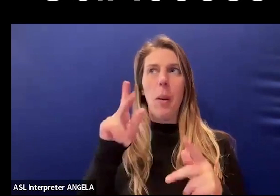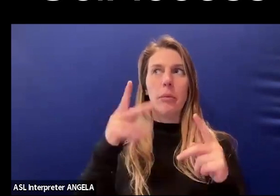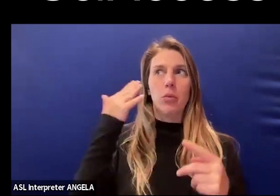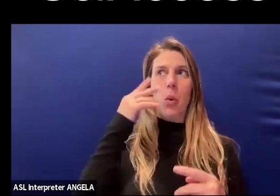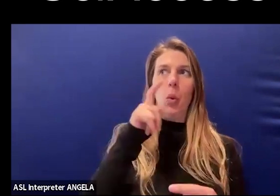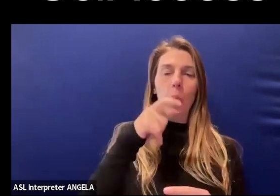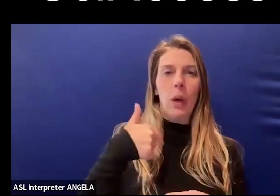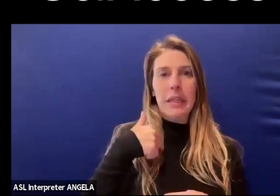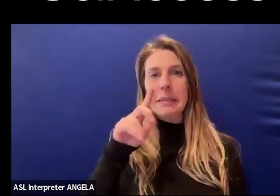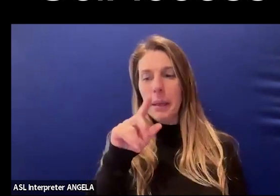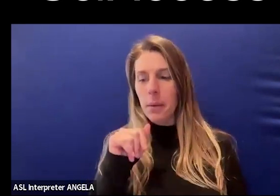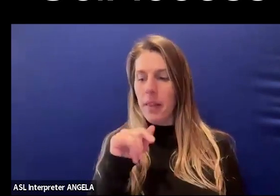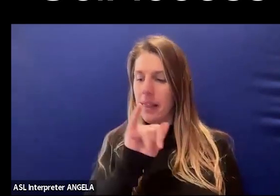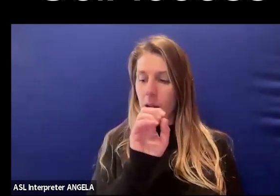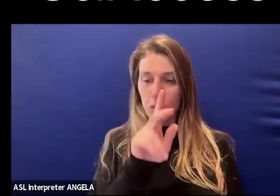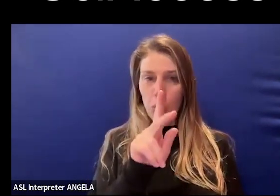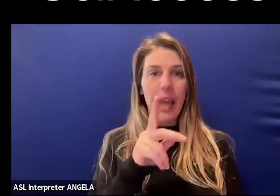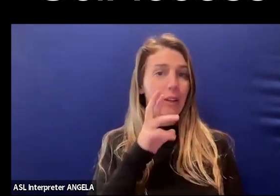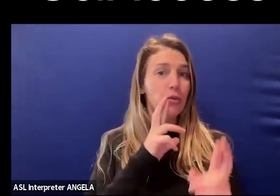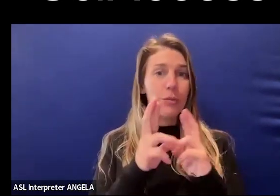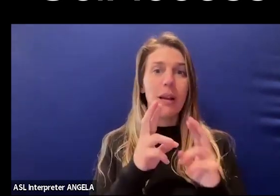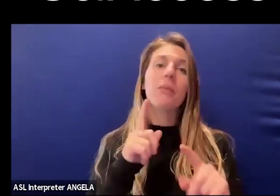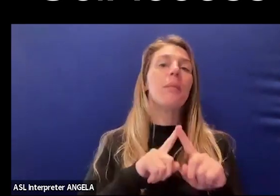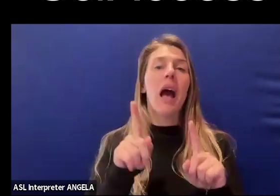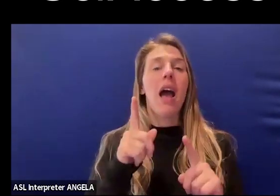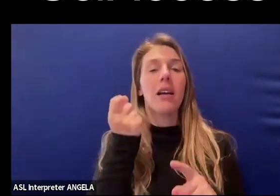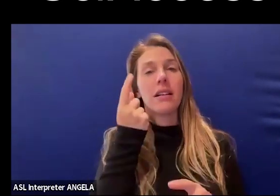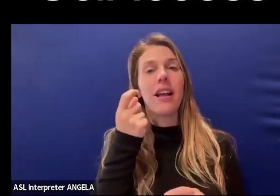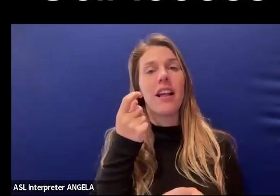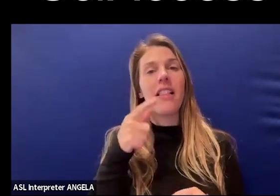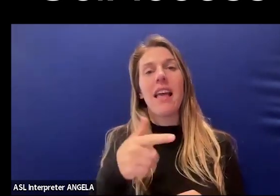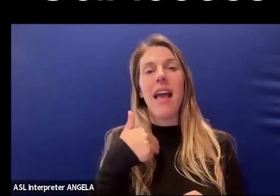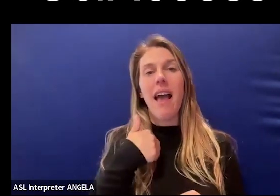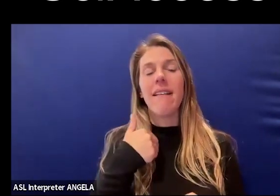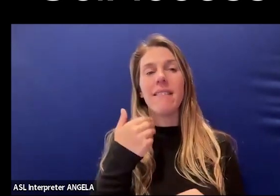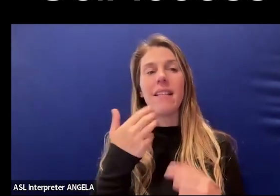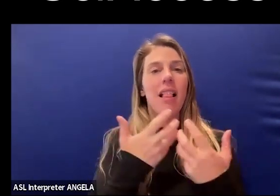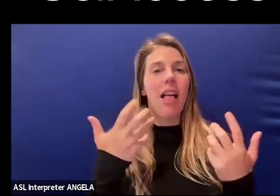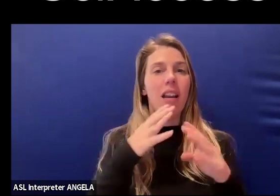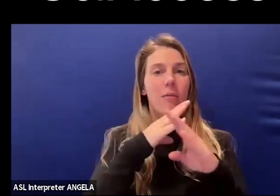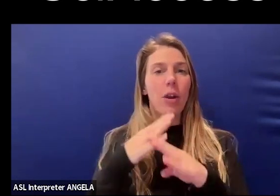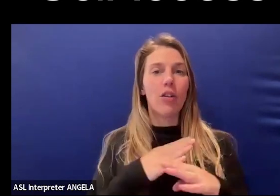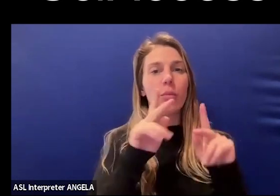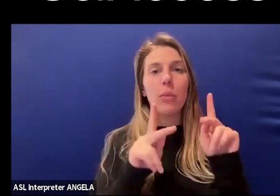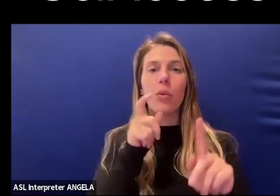That's okay, totally respectable, but understanding there's just a lot of barriers for people feeling comfortable